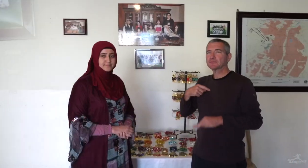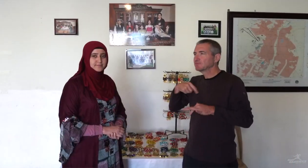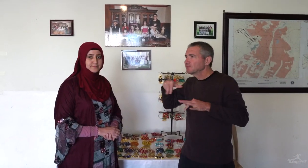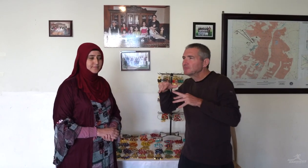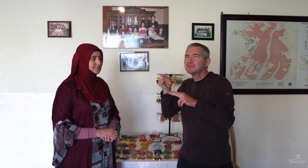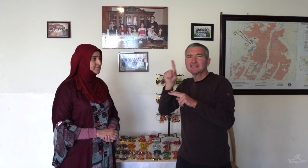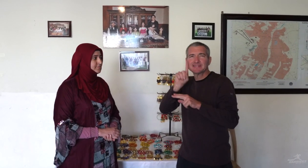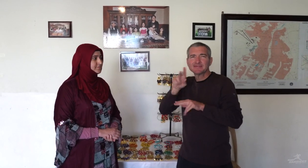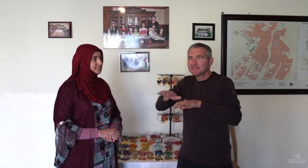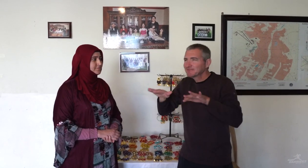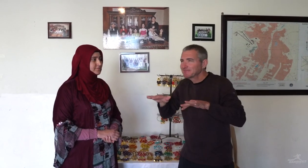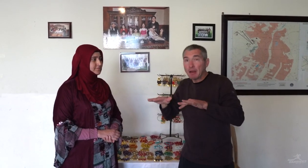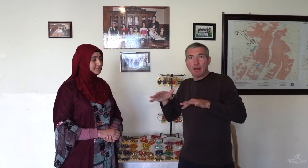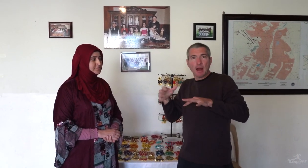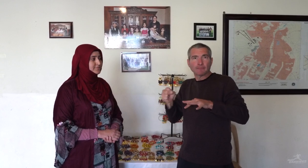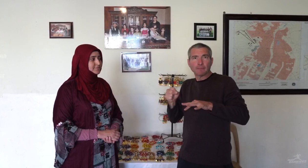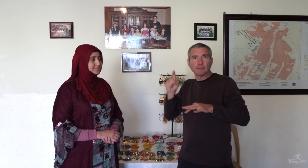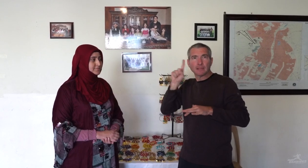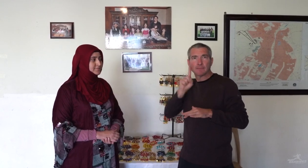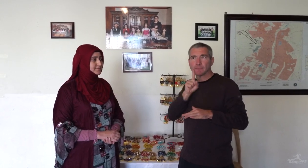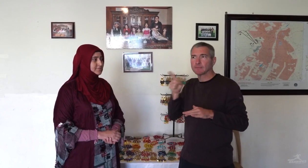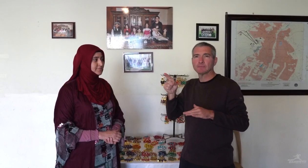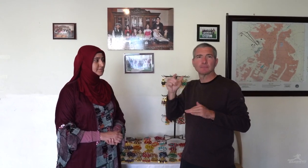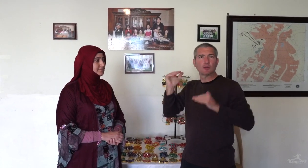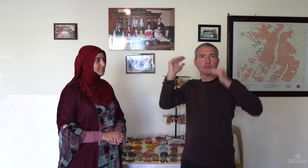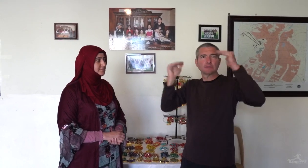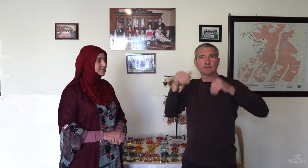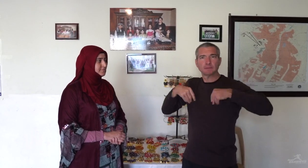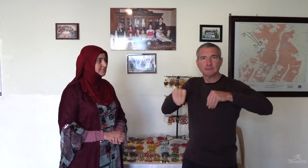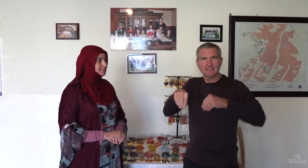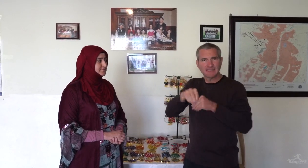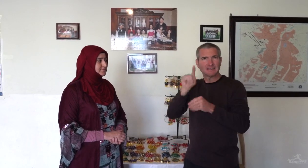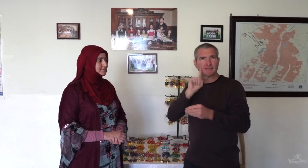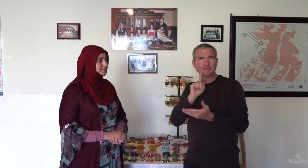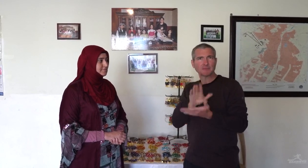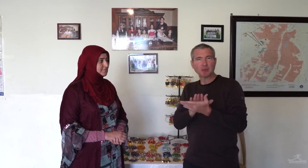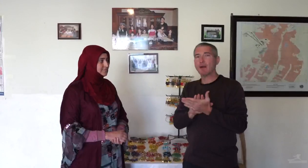I was with Deaf students and was surprised that there were Deaf adults selling things here at the school.